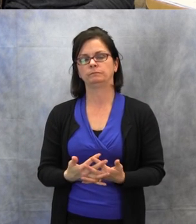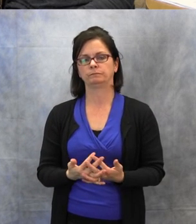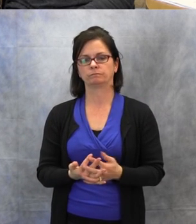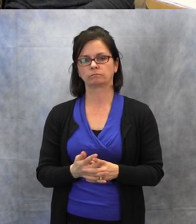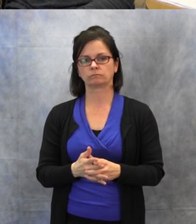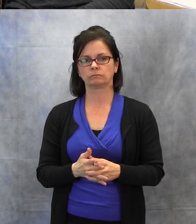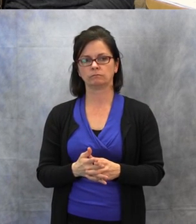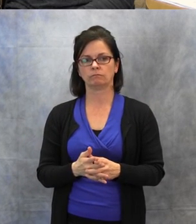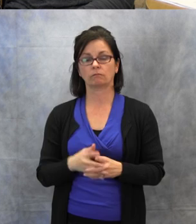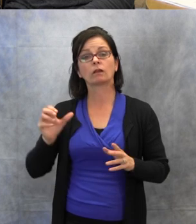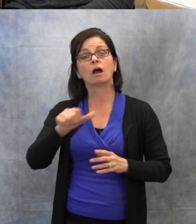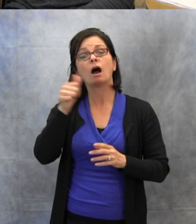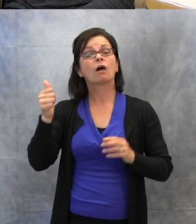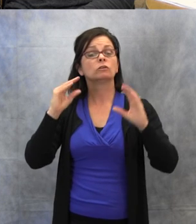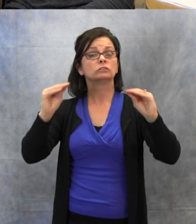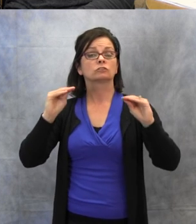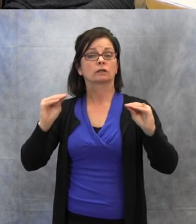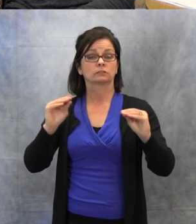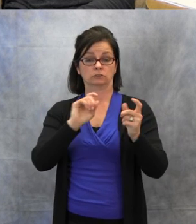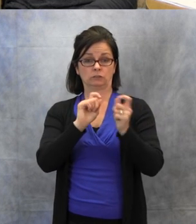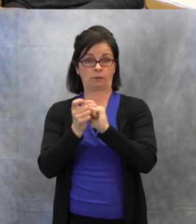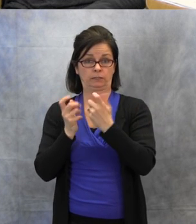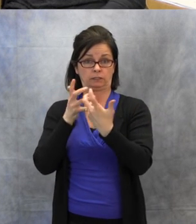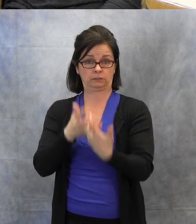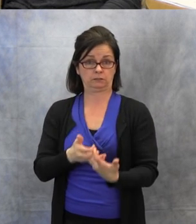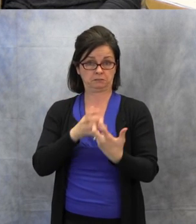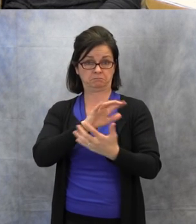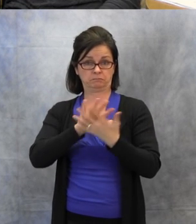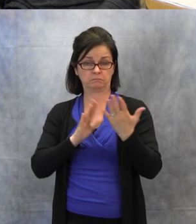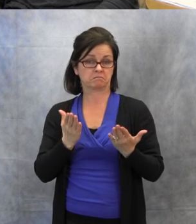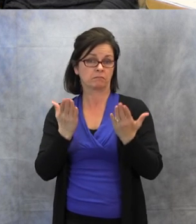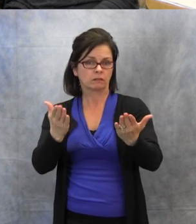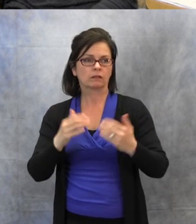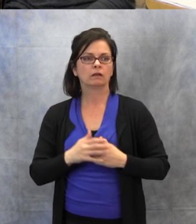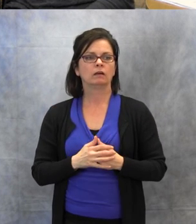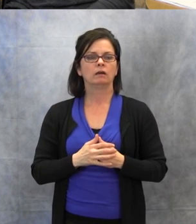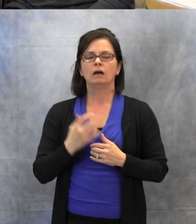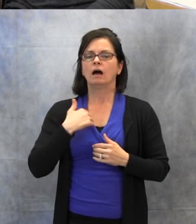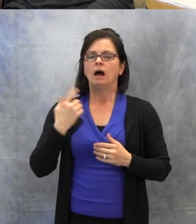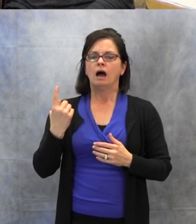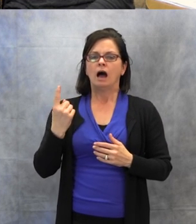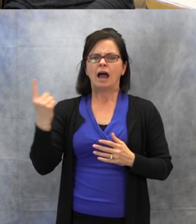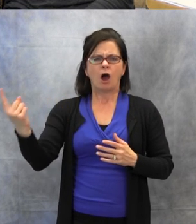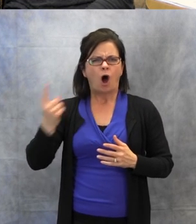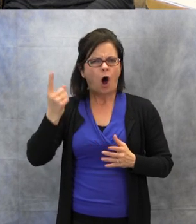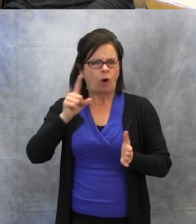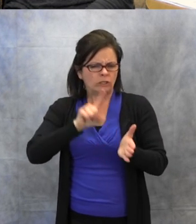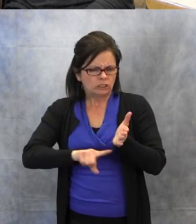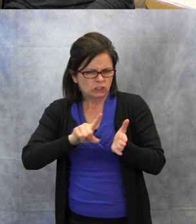Some other instructional accommodations are always check for understanding of information,